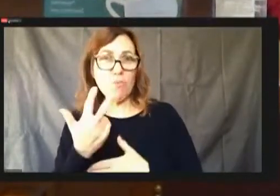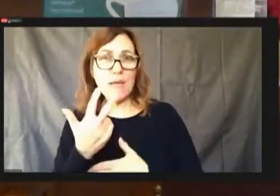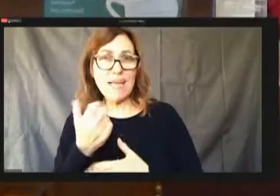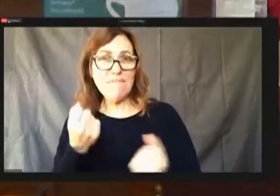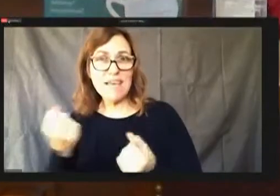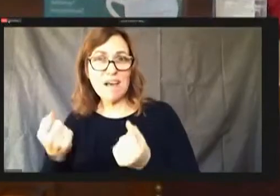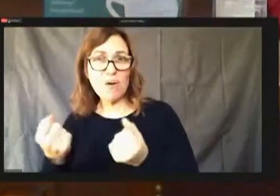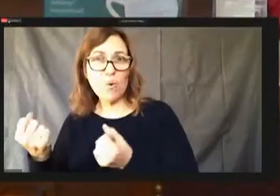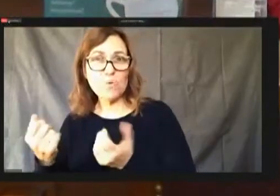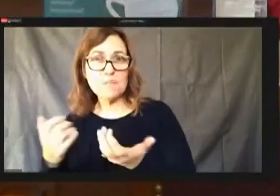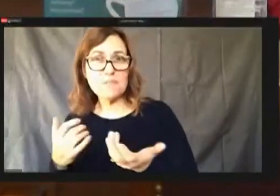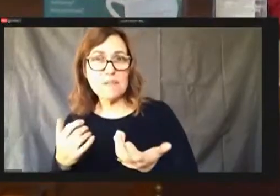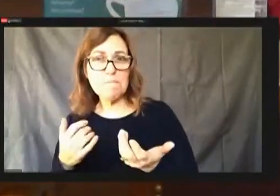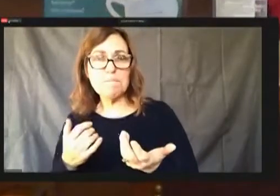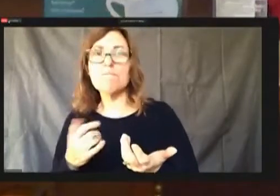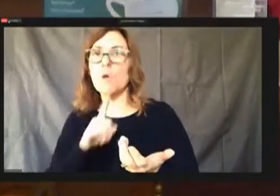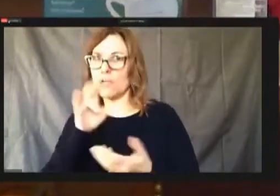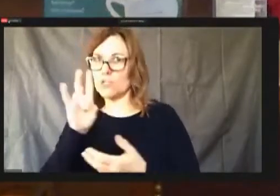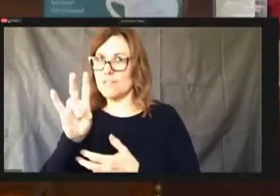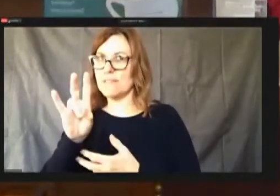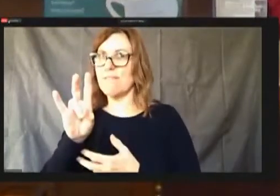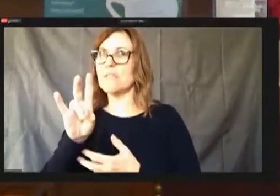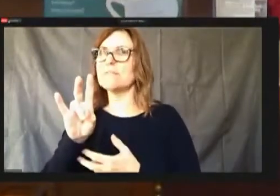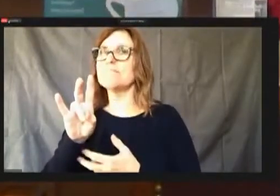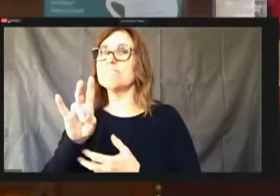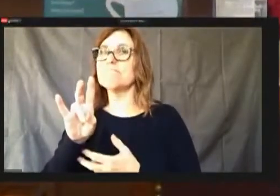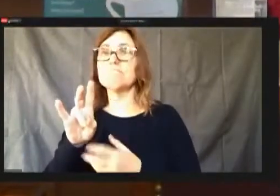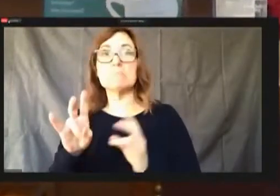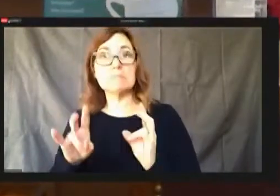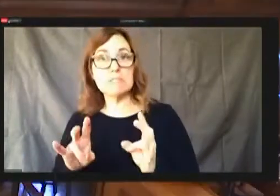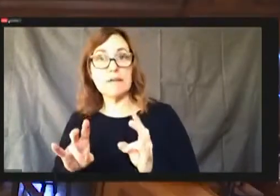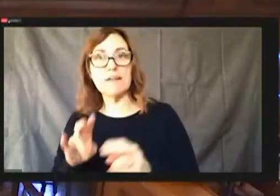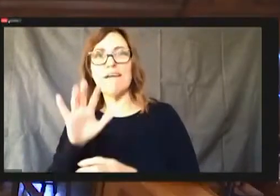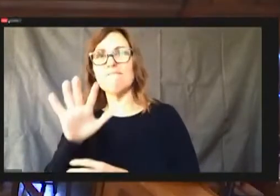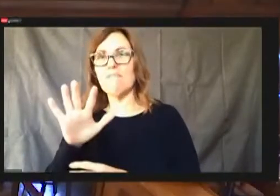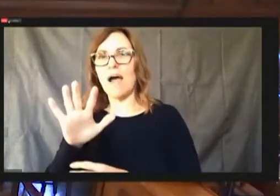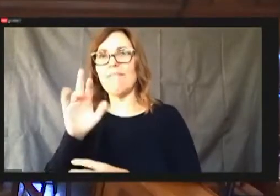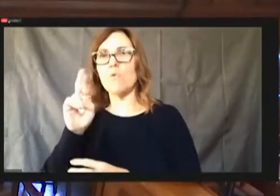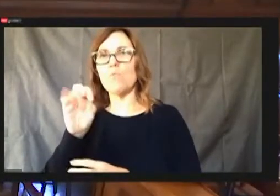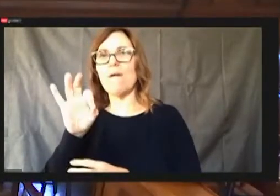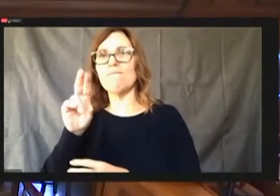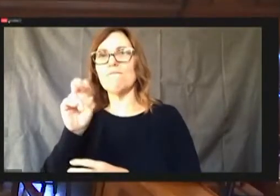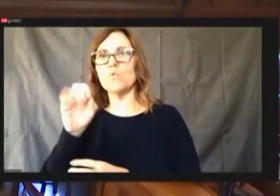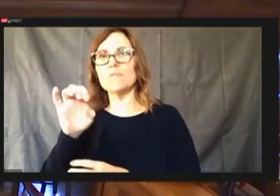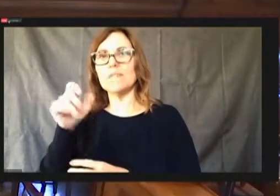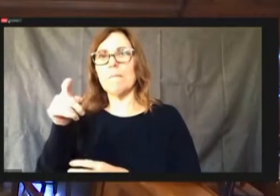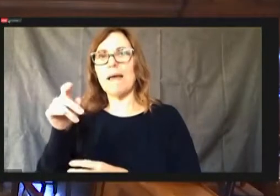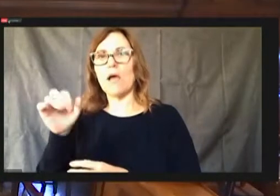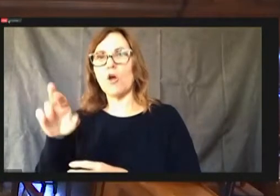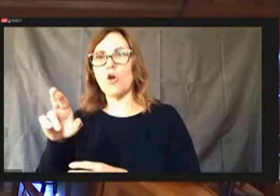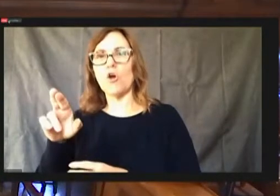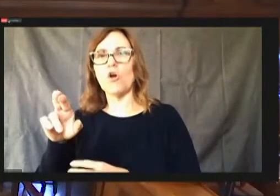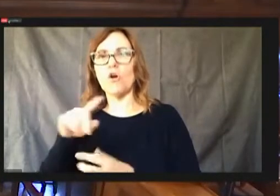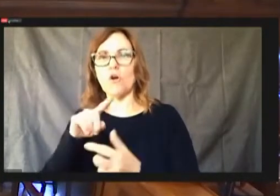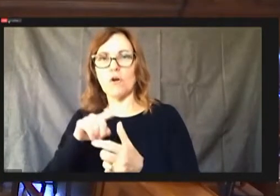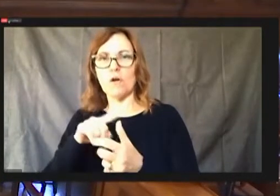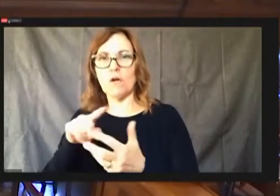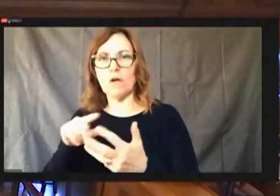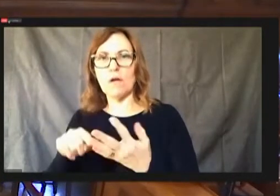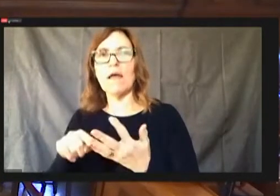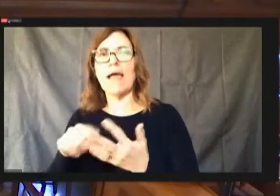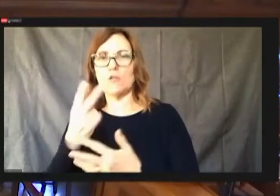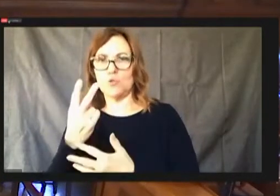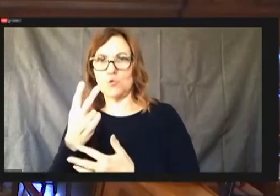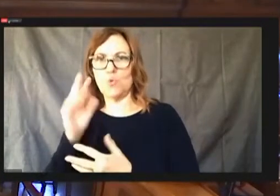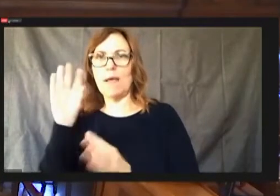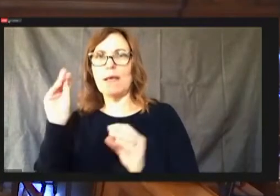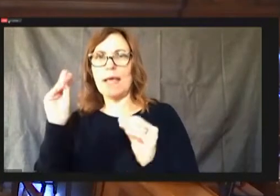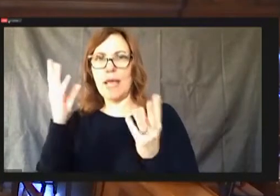actually refuse packers and two ambulances.